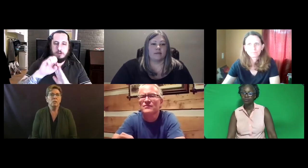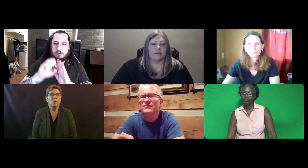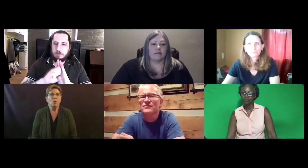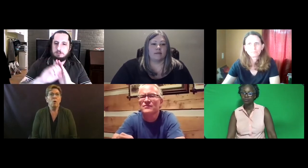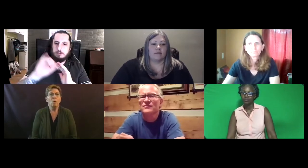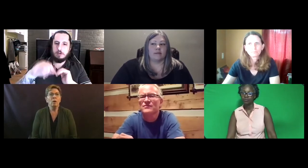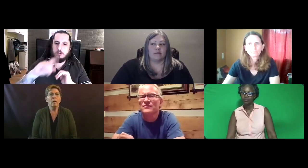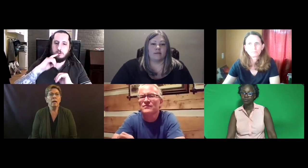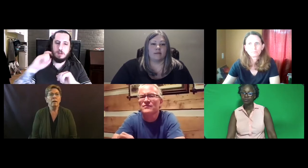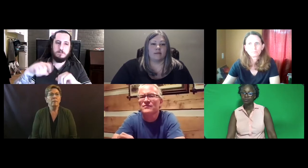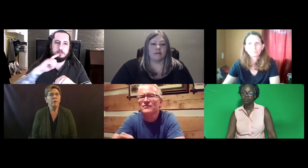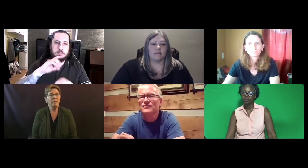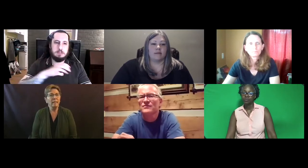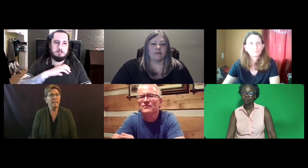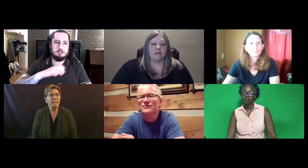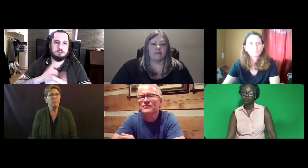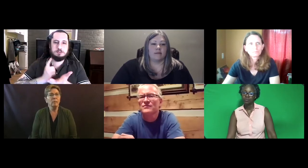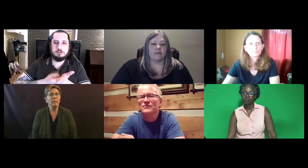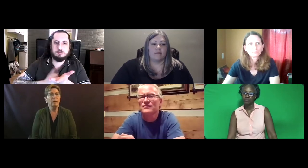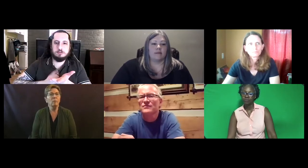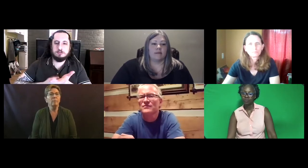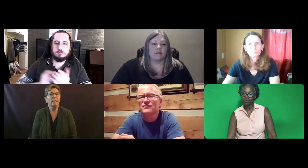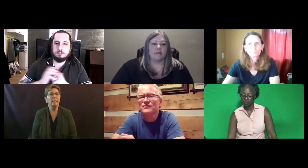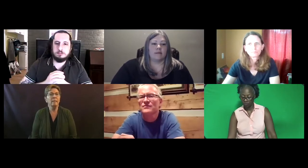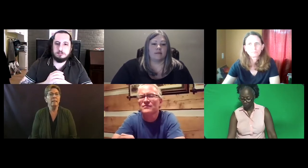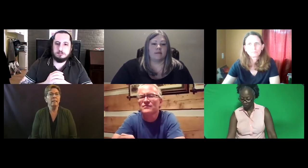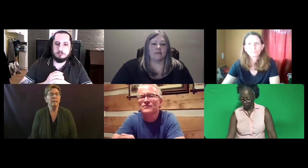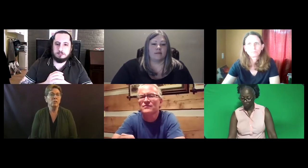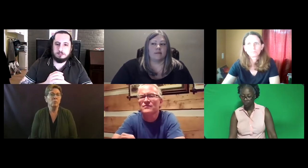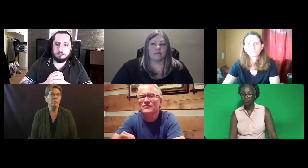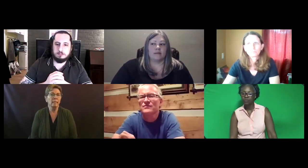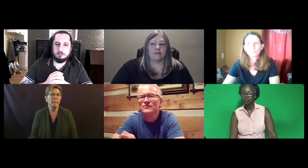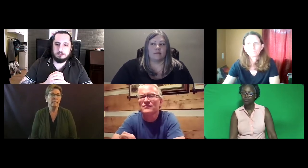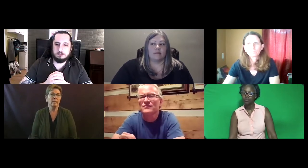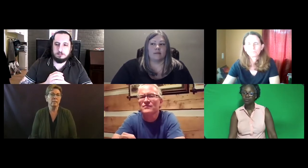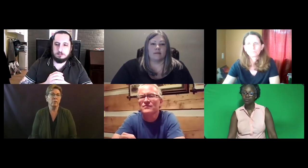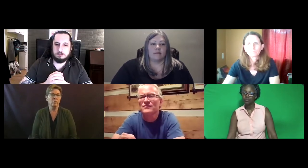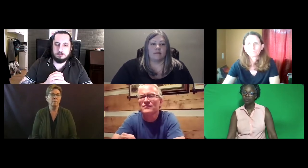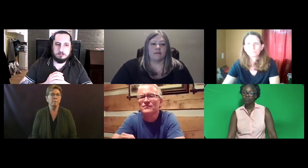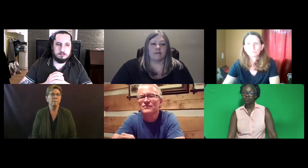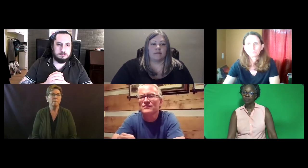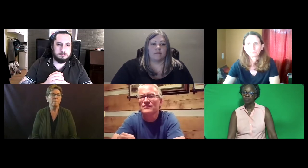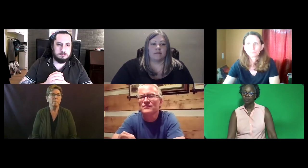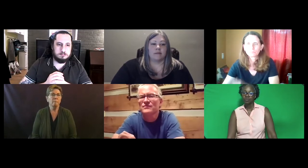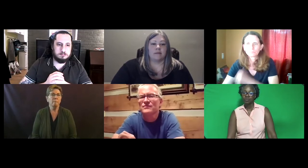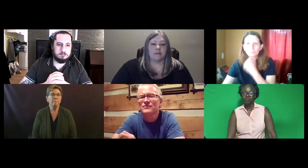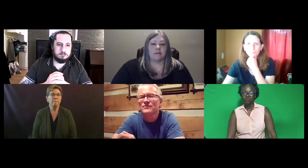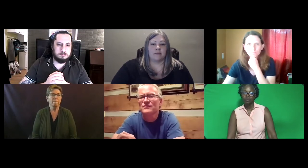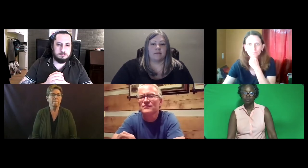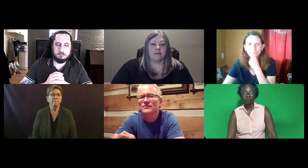So for ethics that really would be something that the Commission would need to discuss